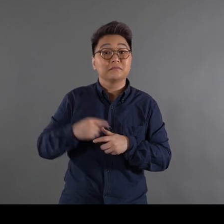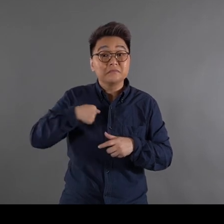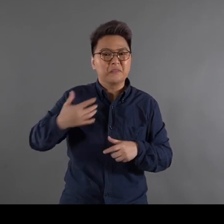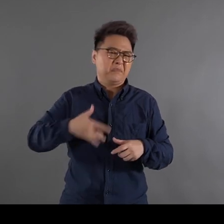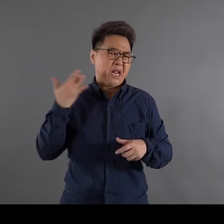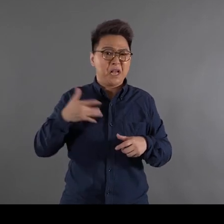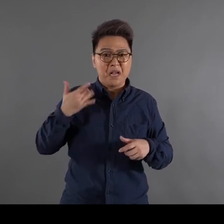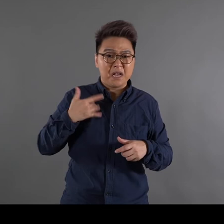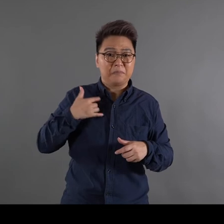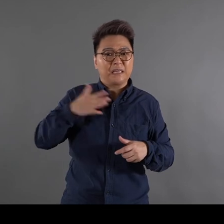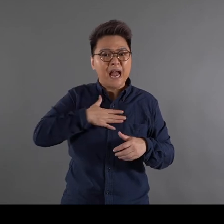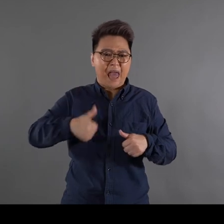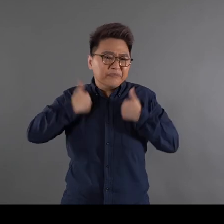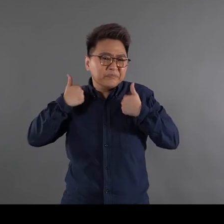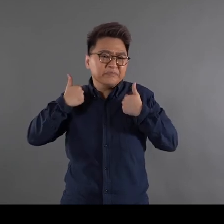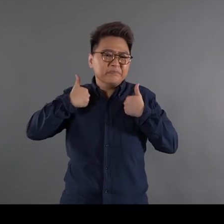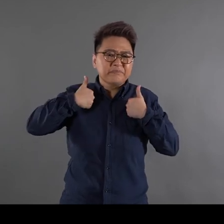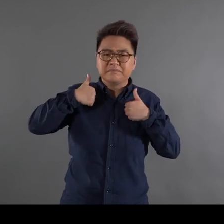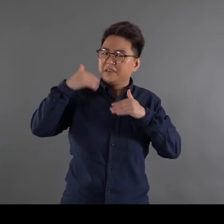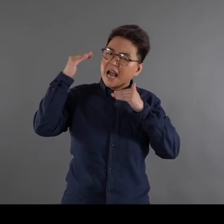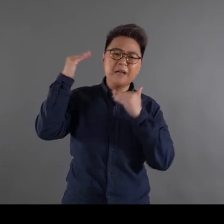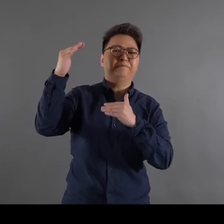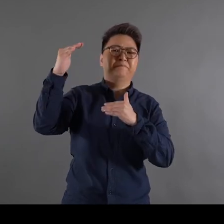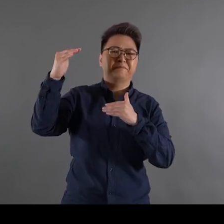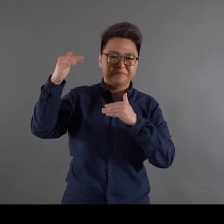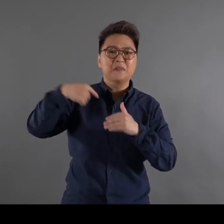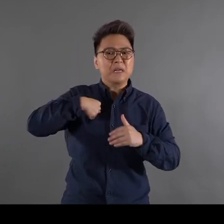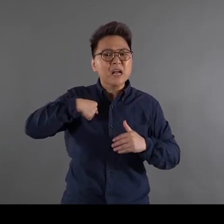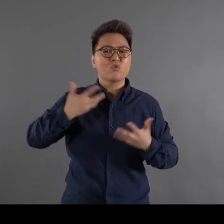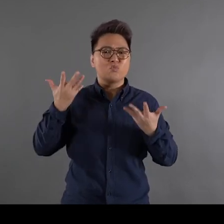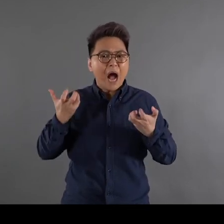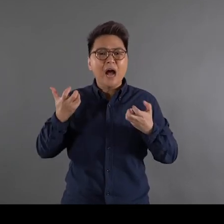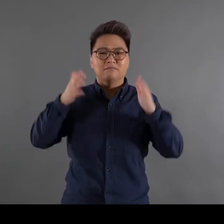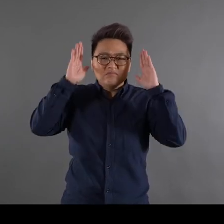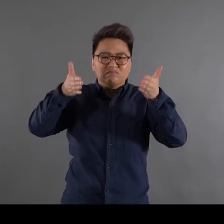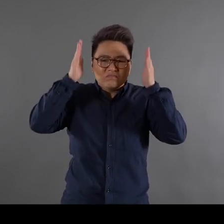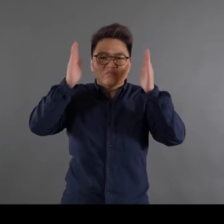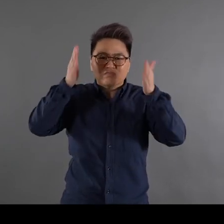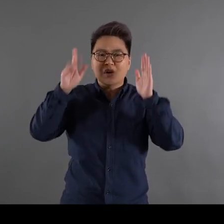My life is finite I would rather take one medium seriously and invest in it